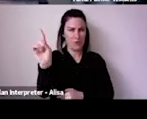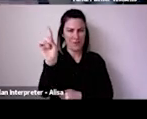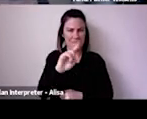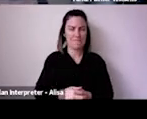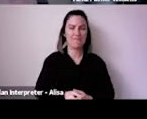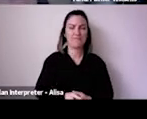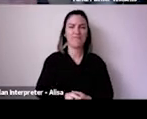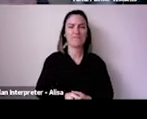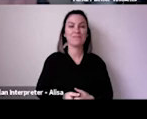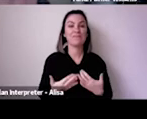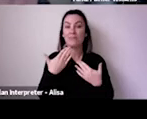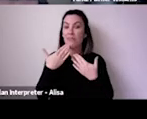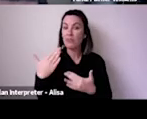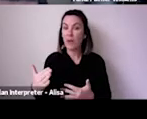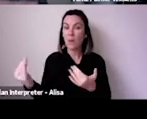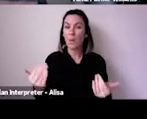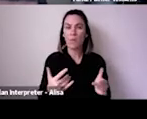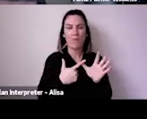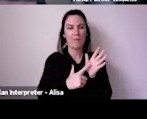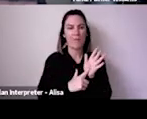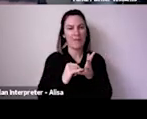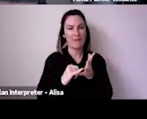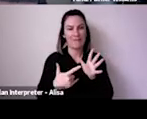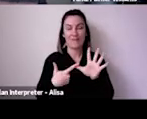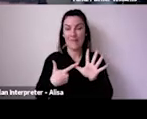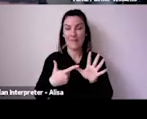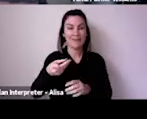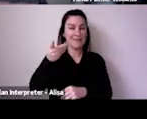There were a few key aspects to this study that were particularly important to us - the